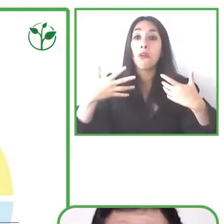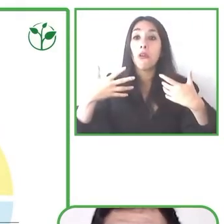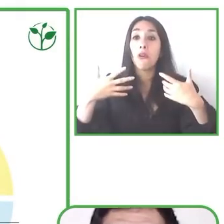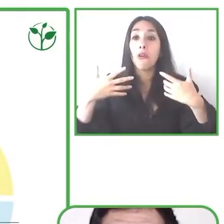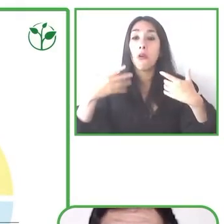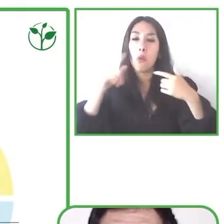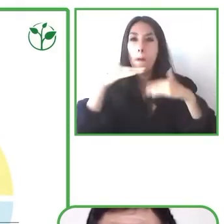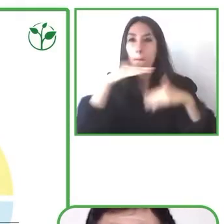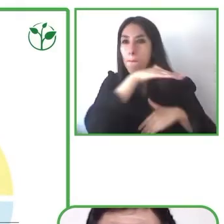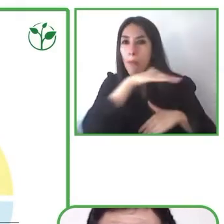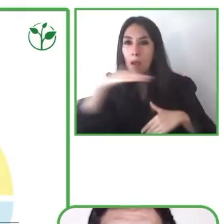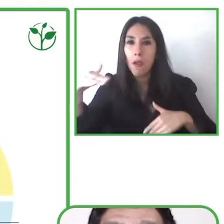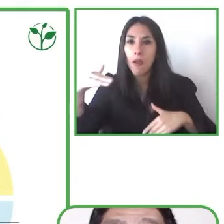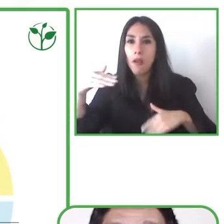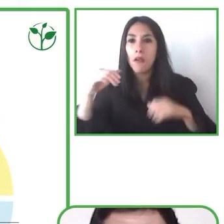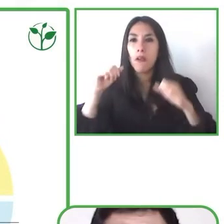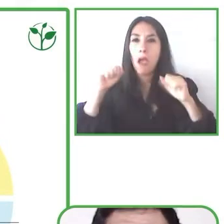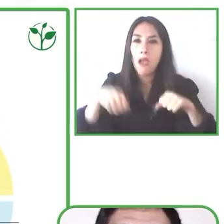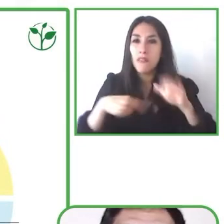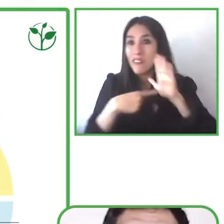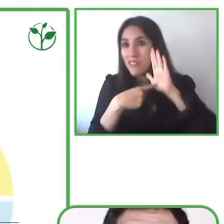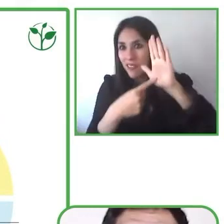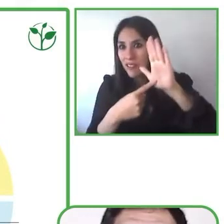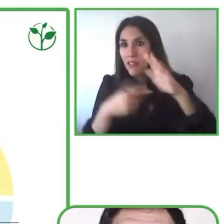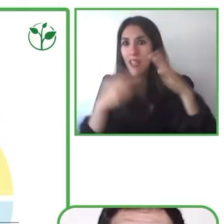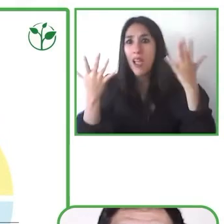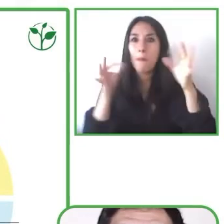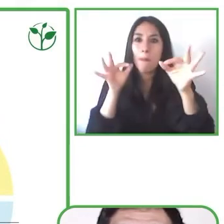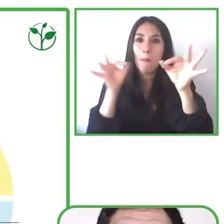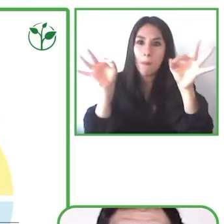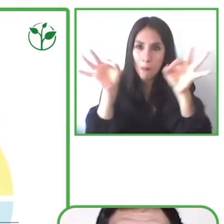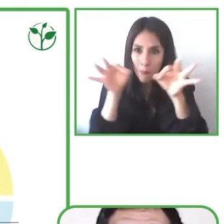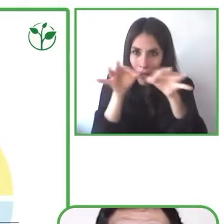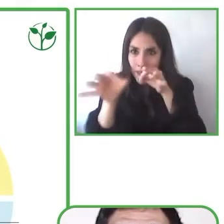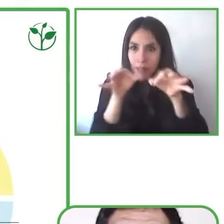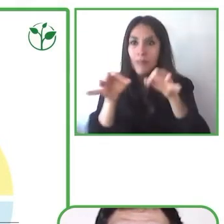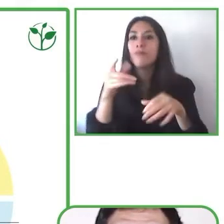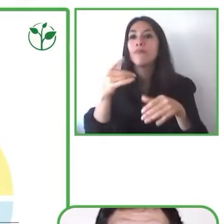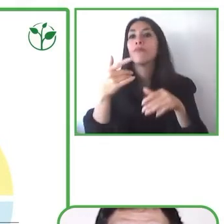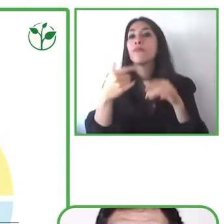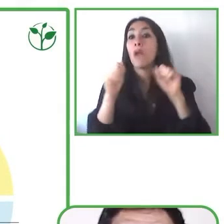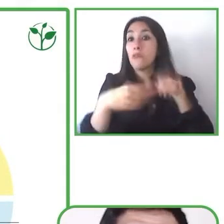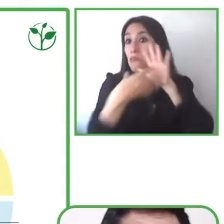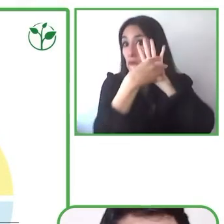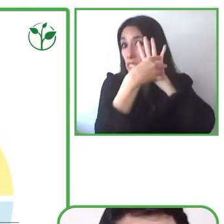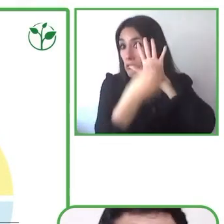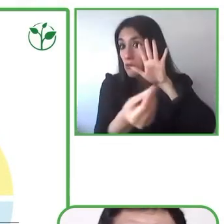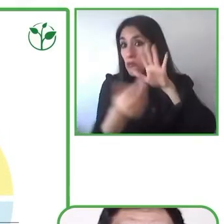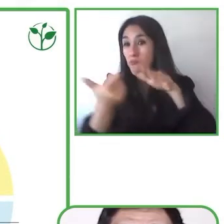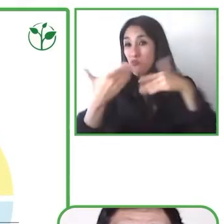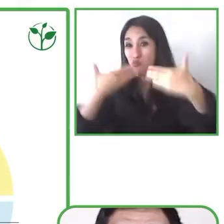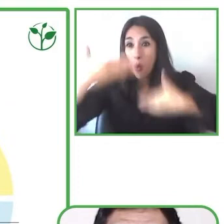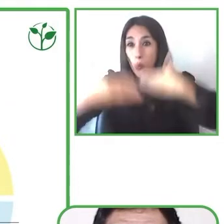this. The literature tells us that these works in order to support the reading